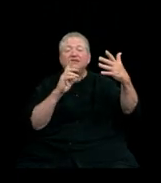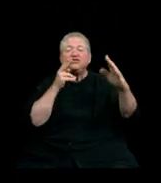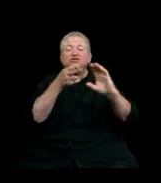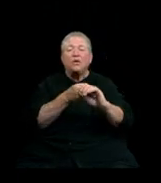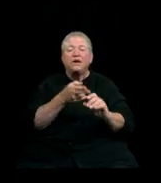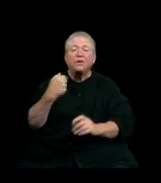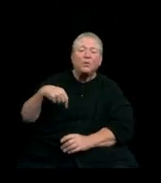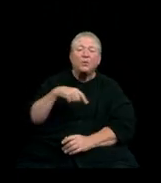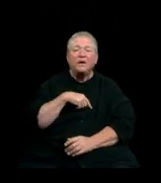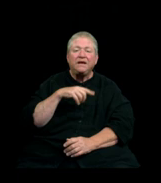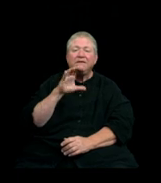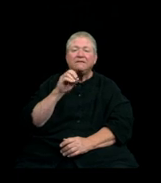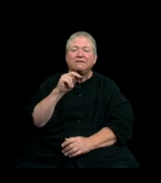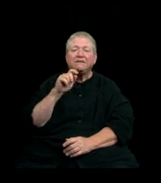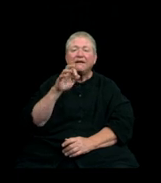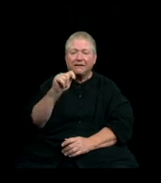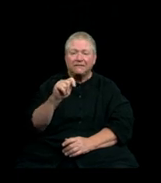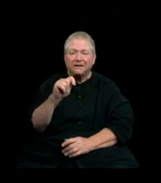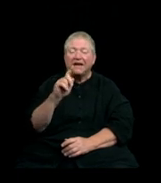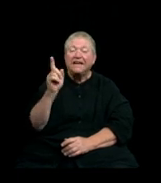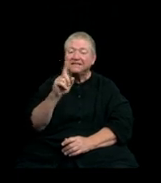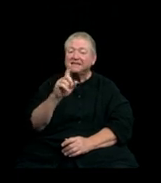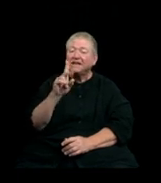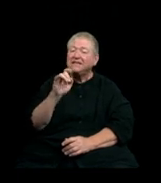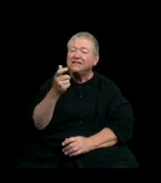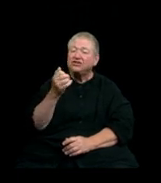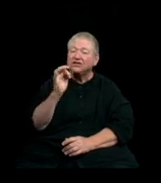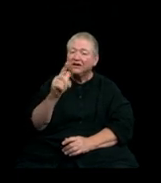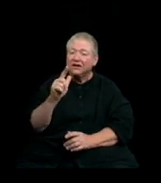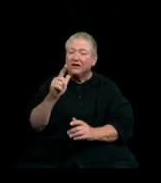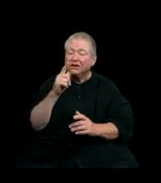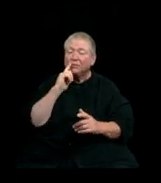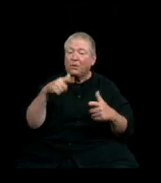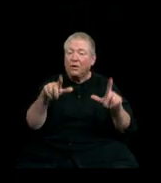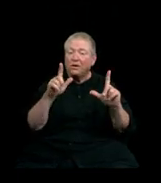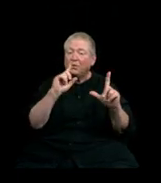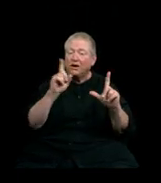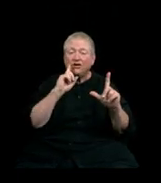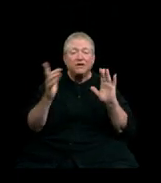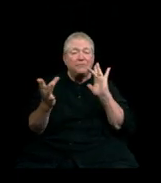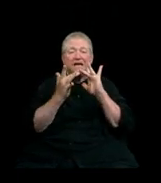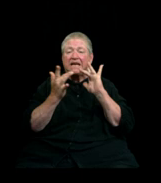It’s a digital portal where you can stay connected to alumni like me, find lifelong mentors,